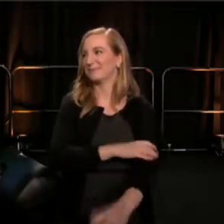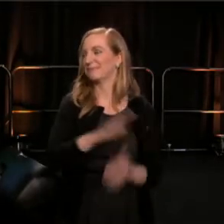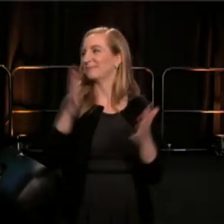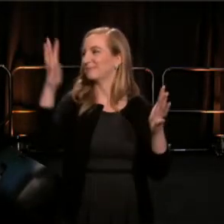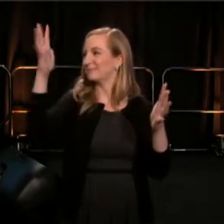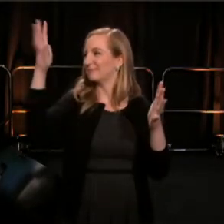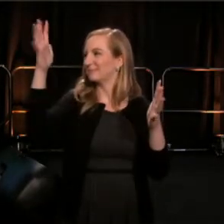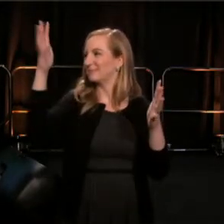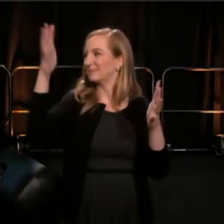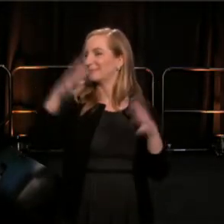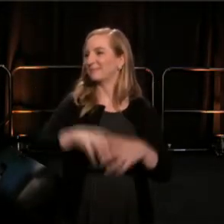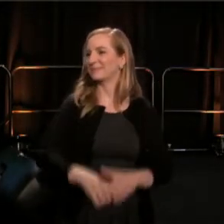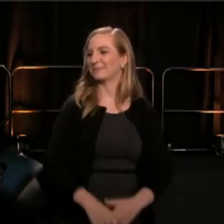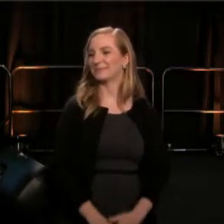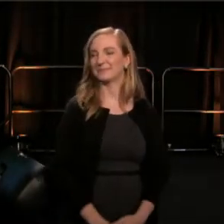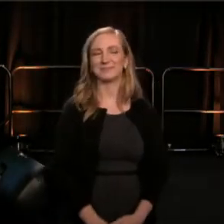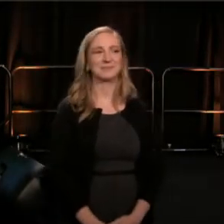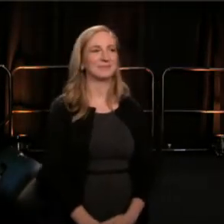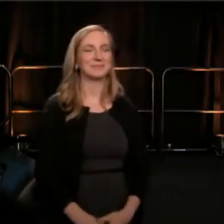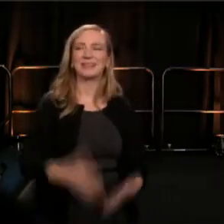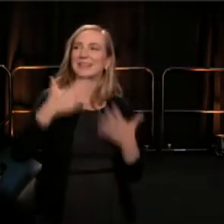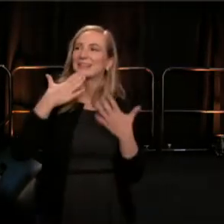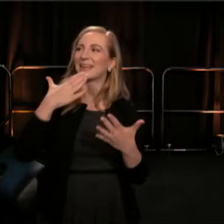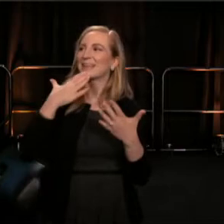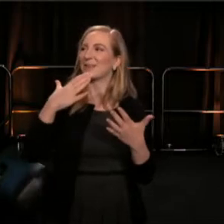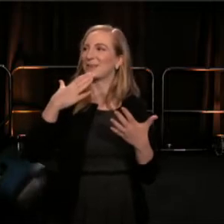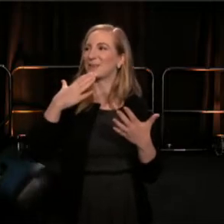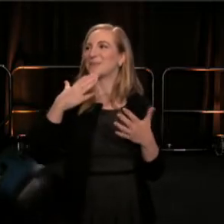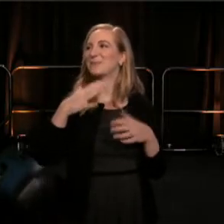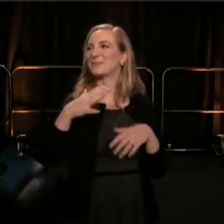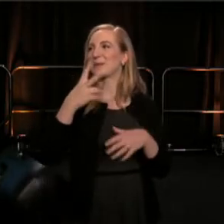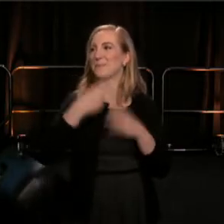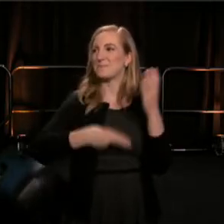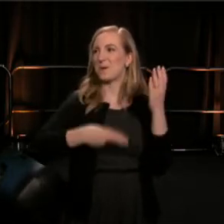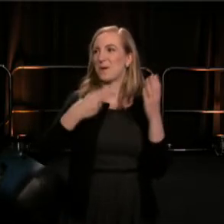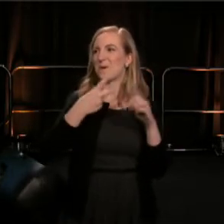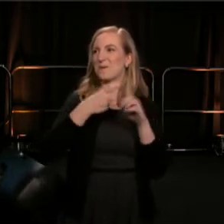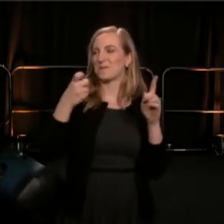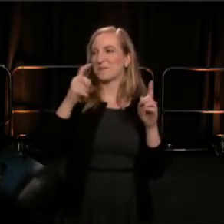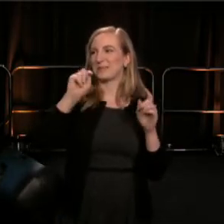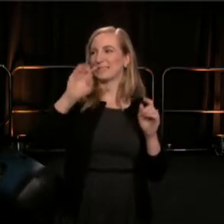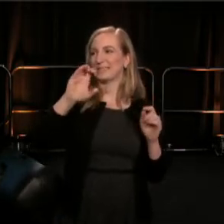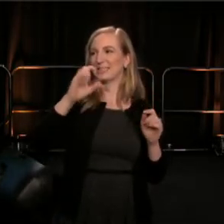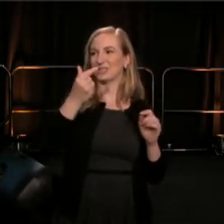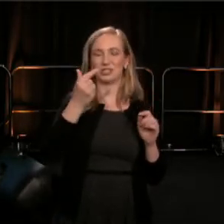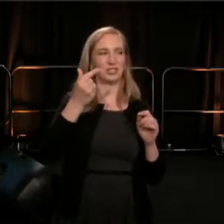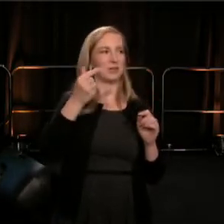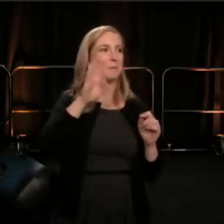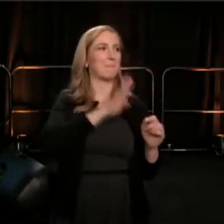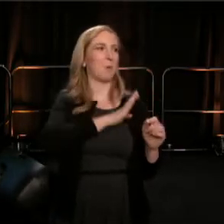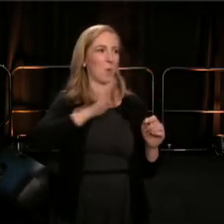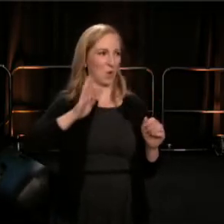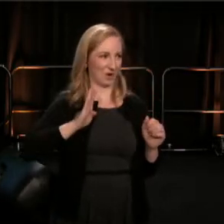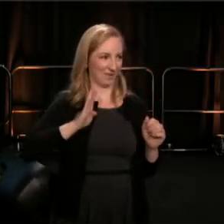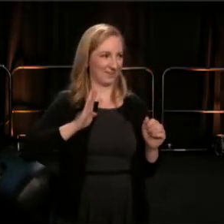(Theresa) Thank you Chris and Megan, who also happen to be members of the TCG Board. In addition to the work of the host committee,